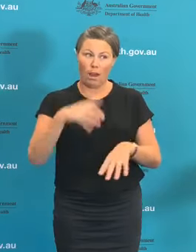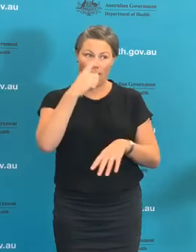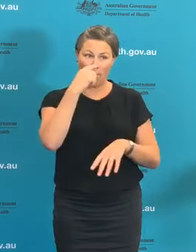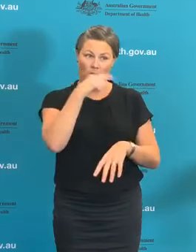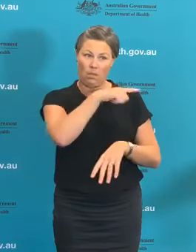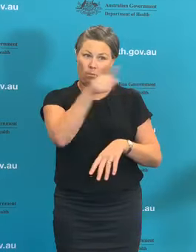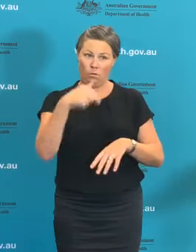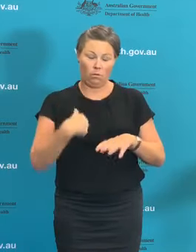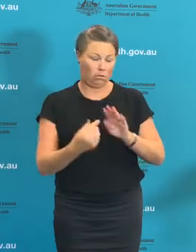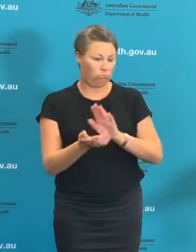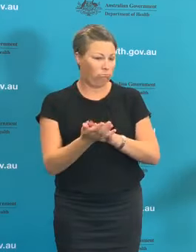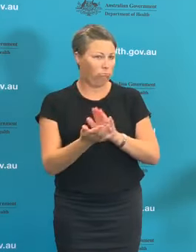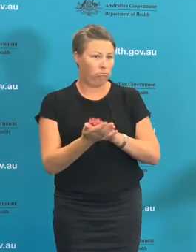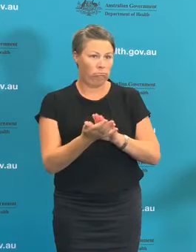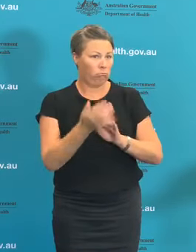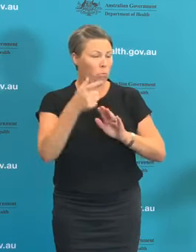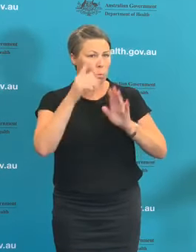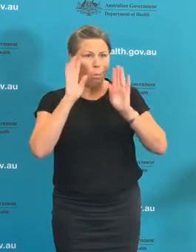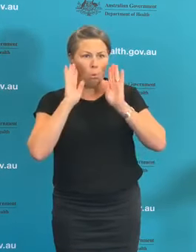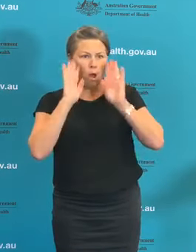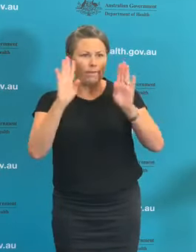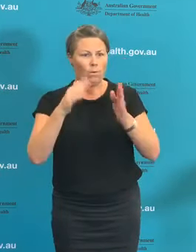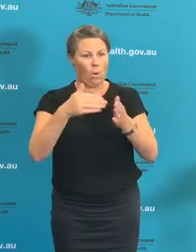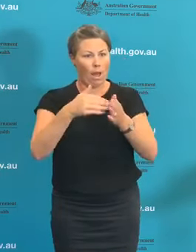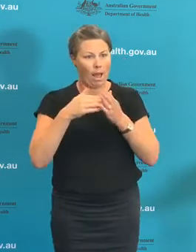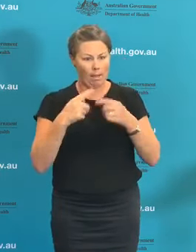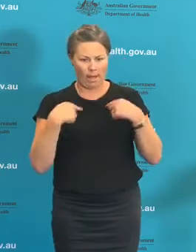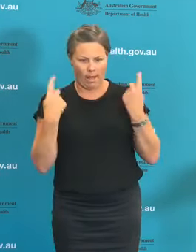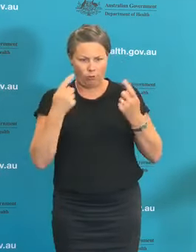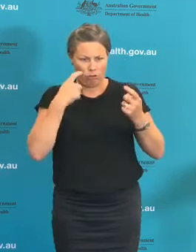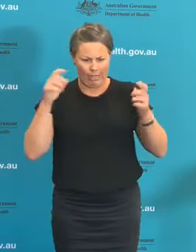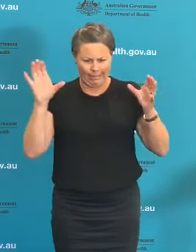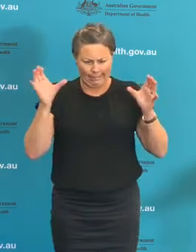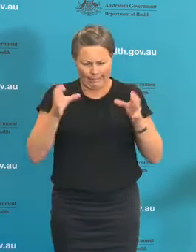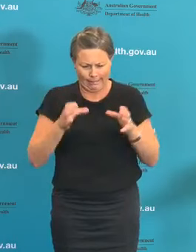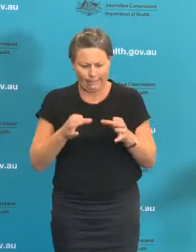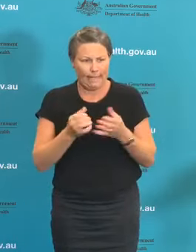an amazing job in that suppression strategy to the extent that as you all